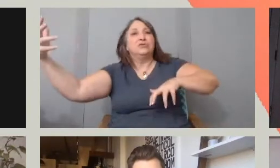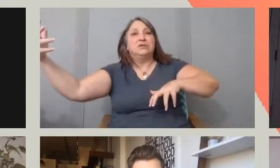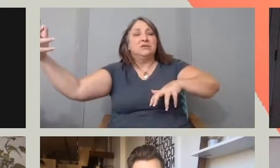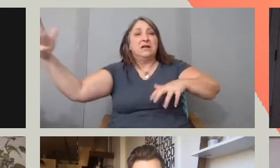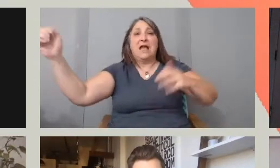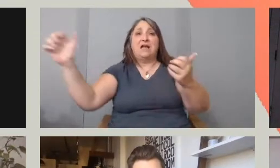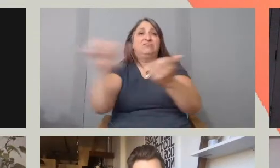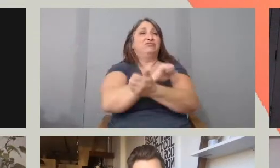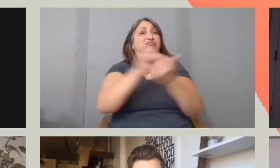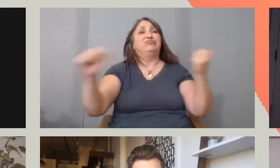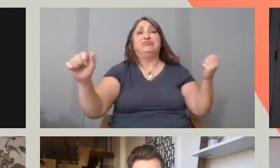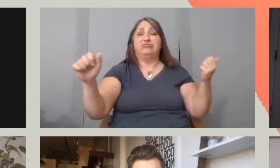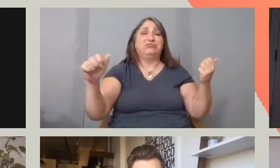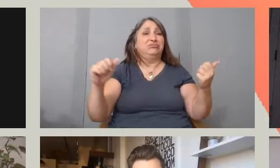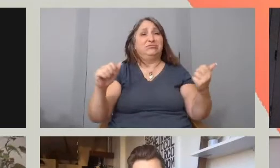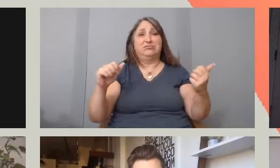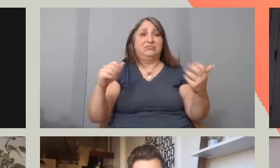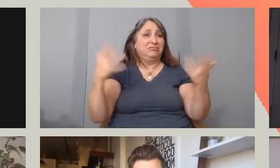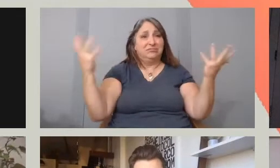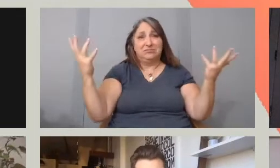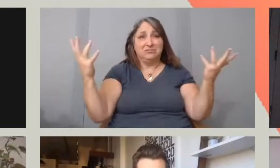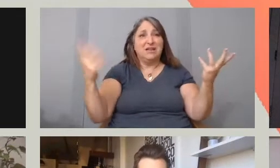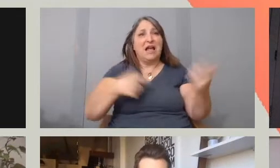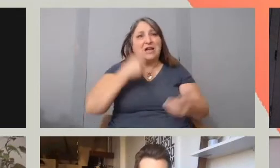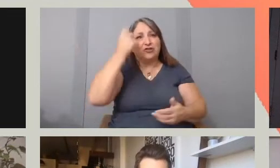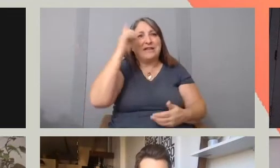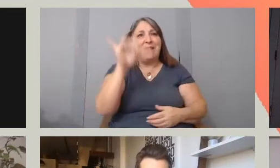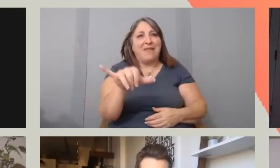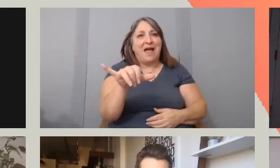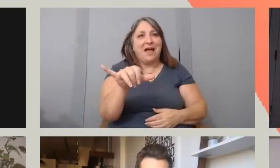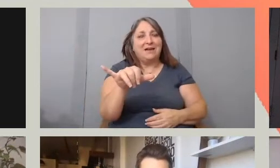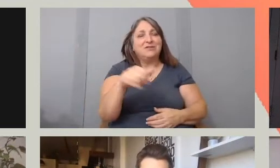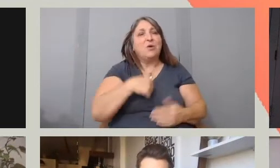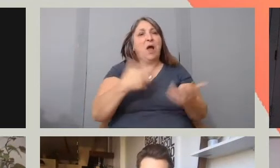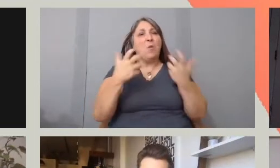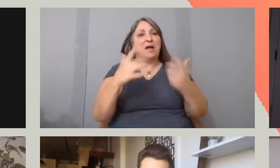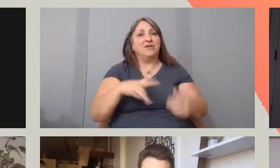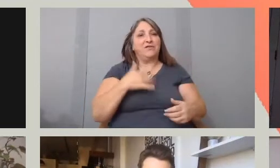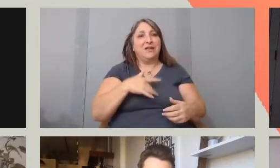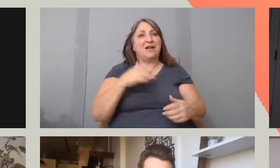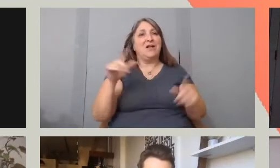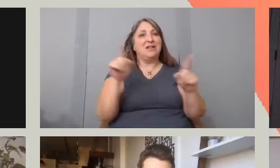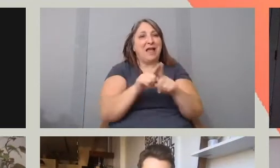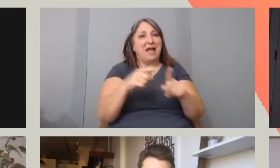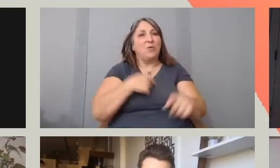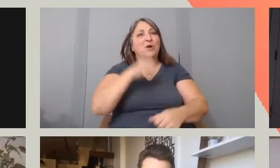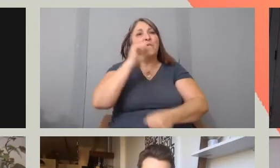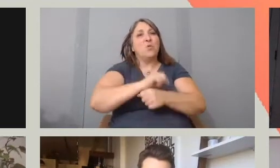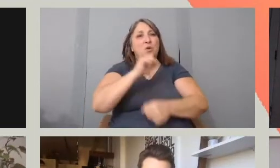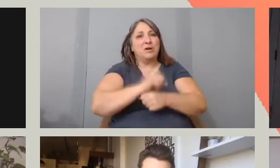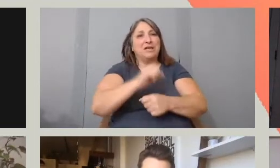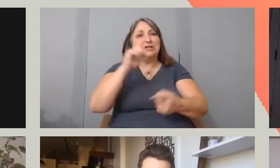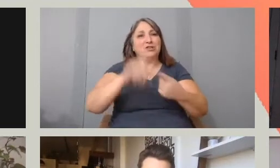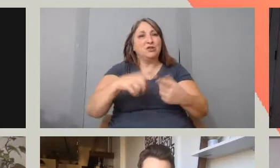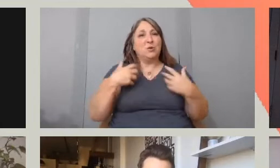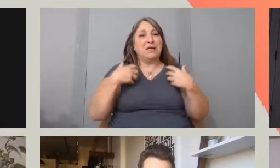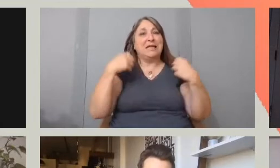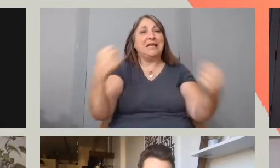So wanting, this to always feel like we are working to heal and knowing that this film would heal them